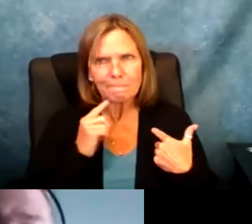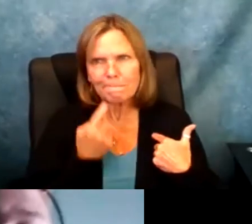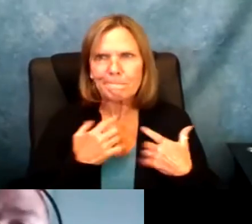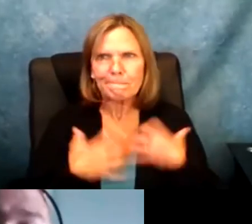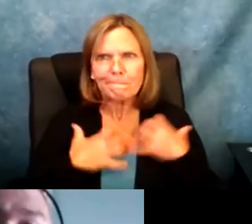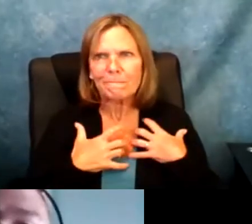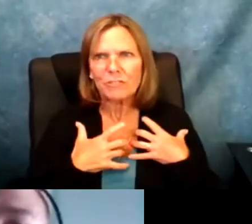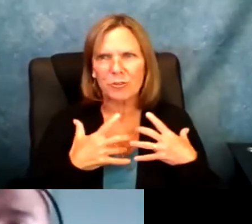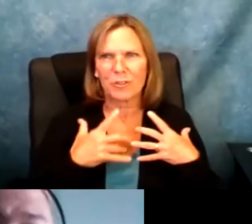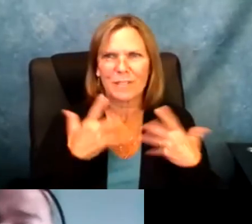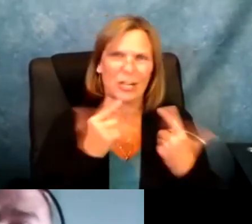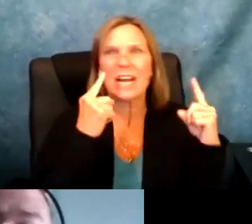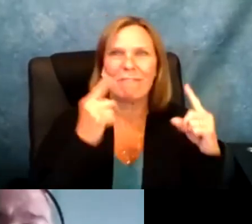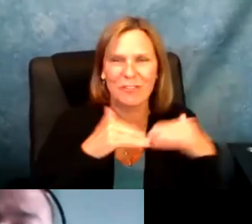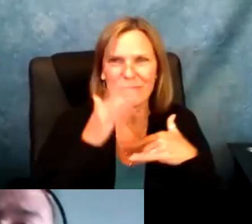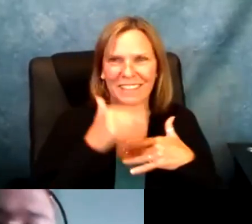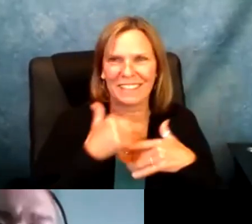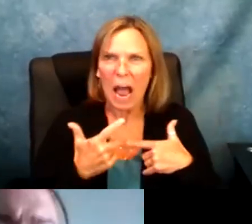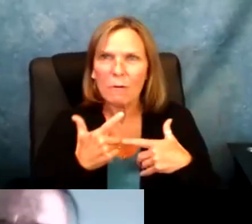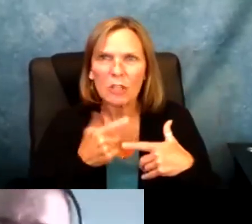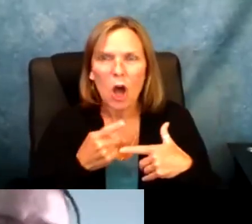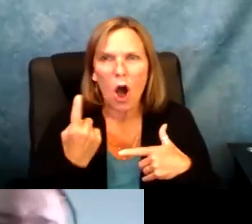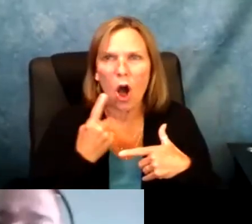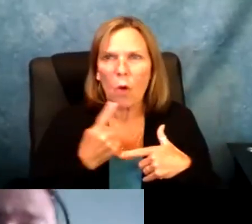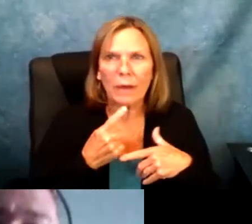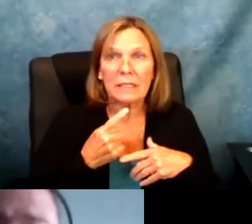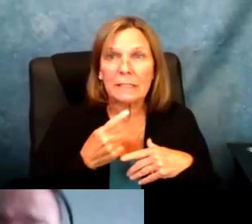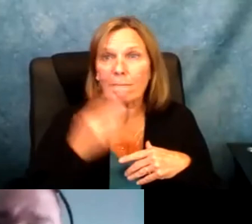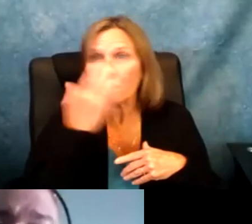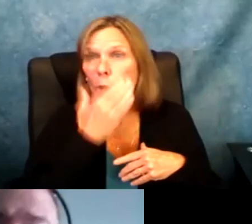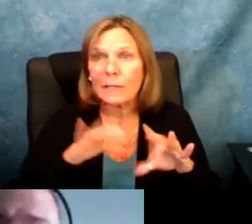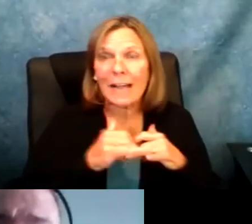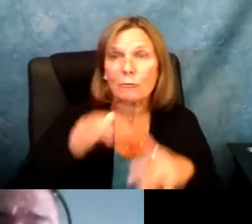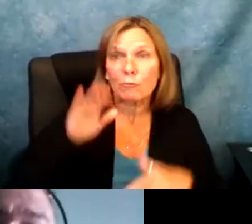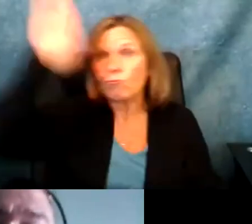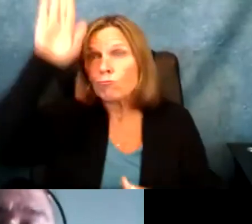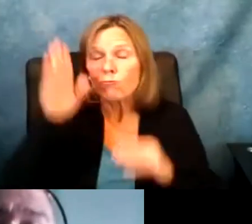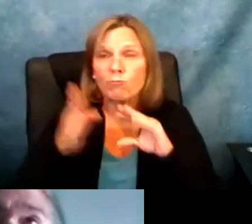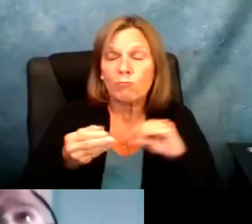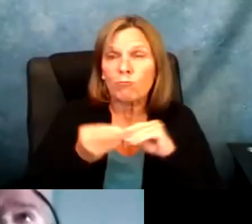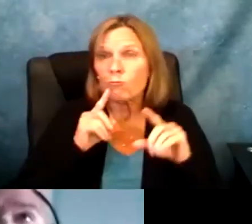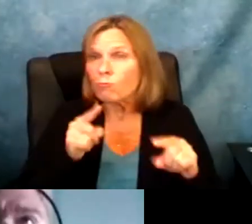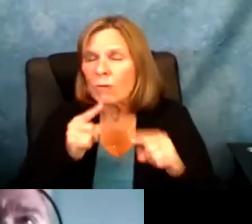to do well. It gave me a chip on my shoulder to overachieve. I think in a way I was always that kid sitting